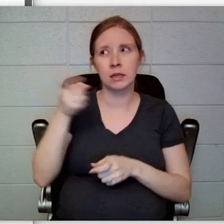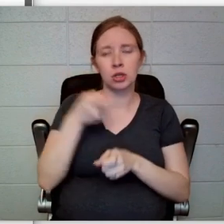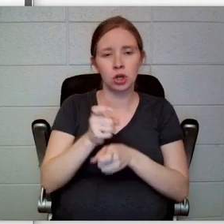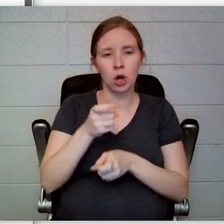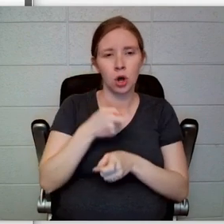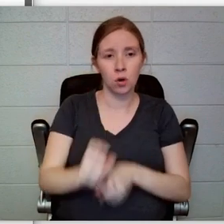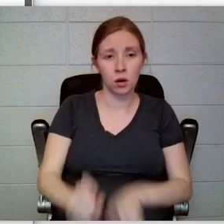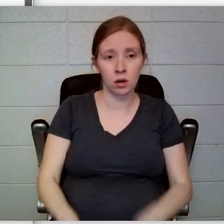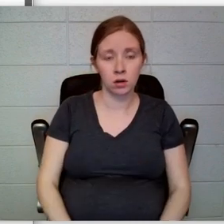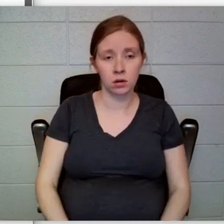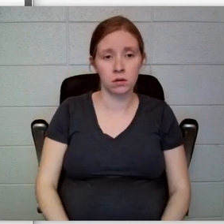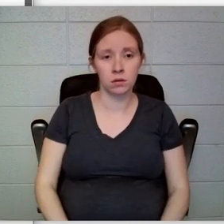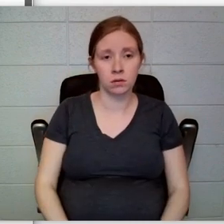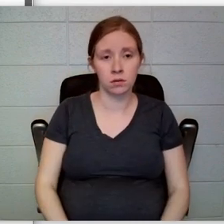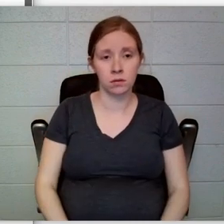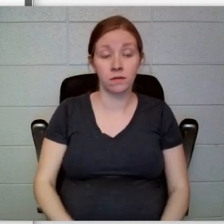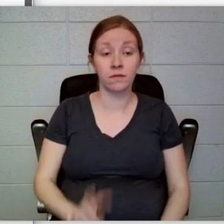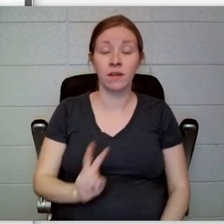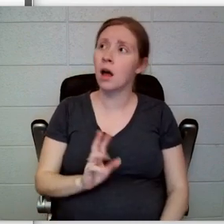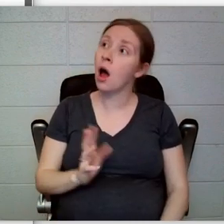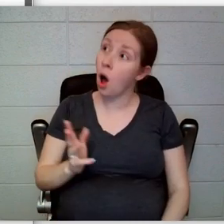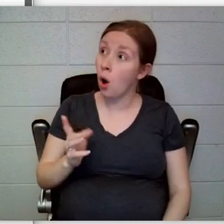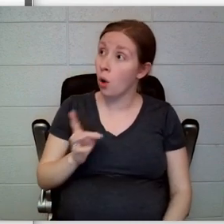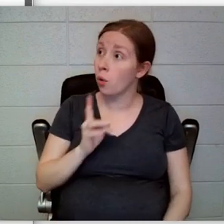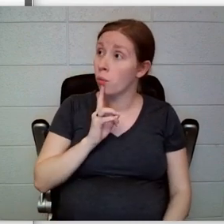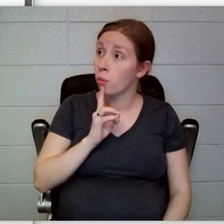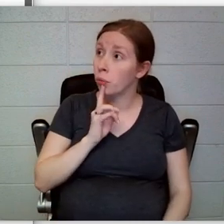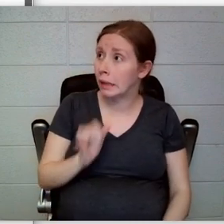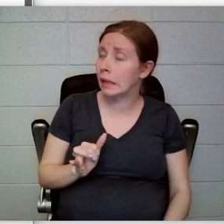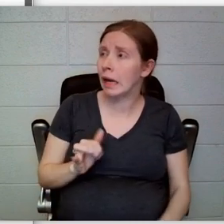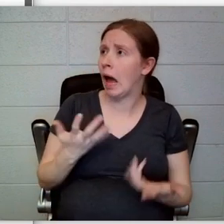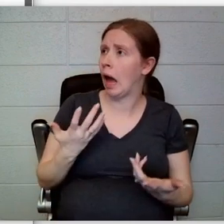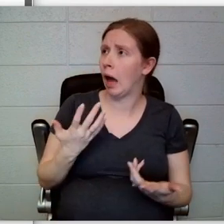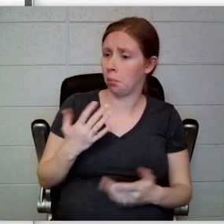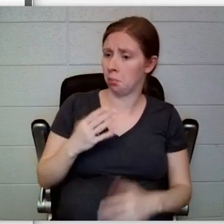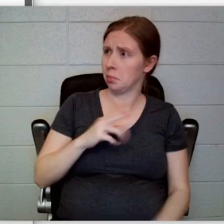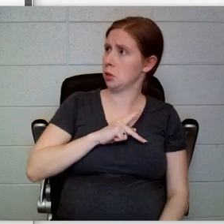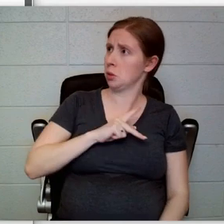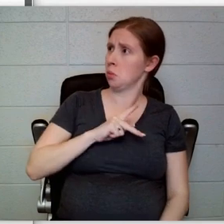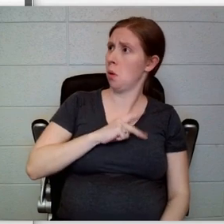“Is that so?” Violet said. “I’msorry Mr. Poe bothered you.”